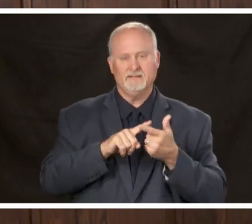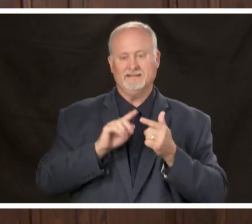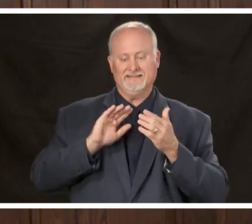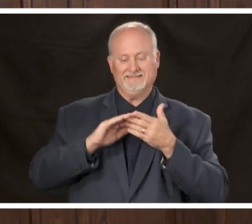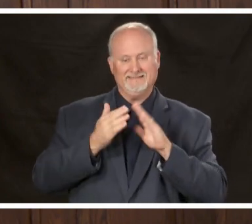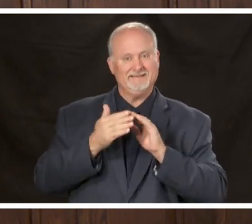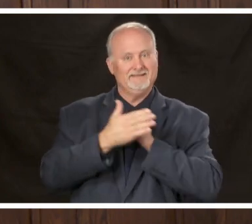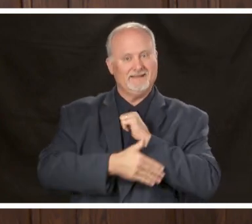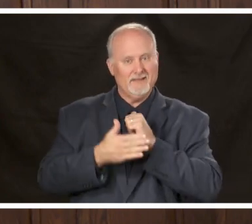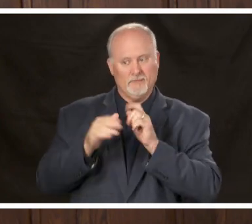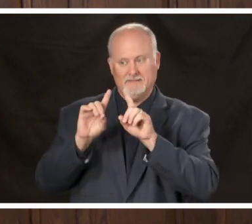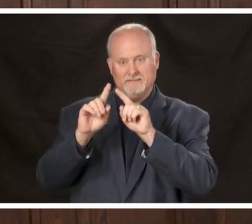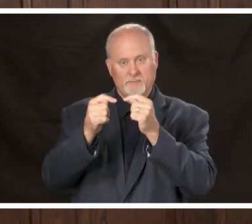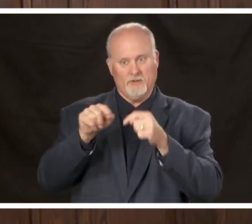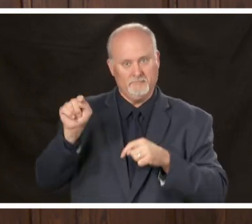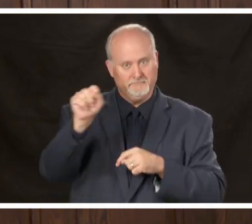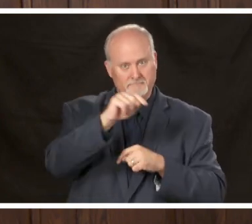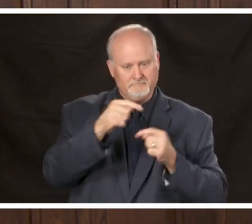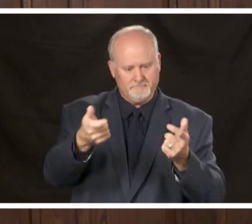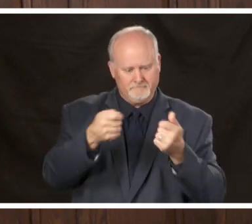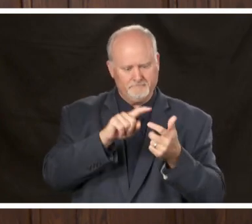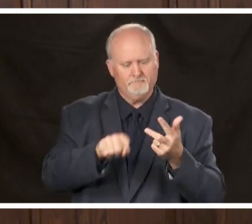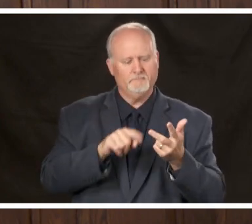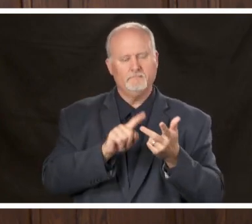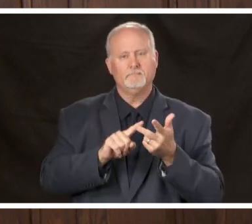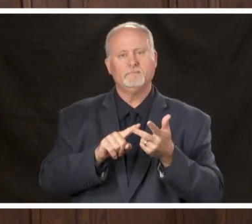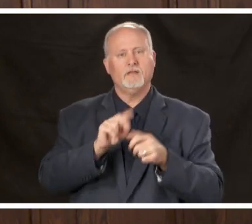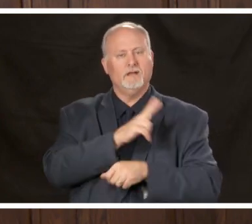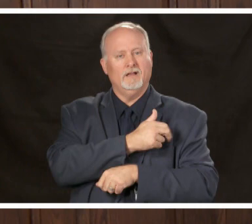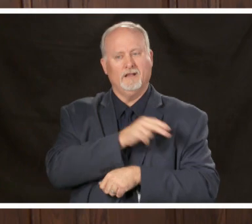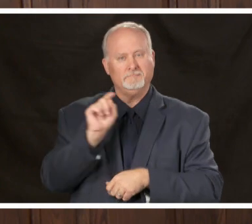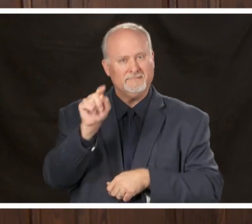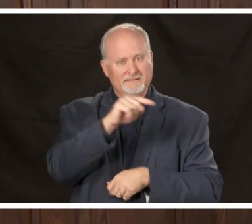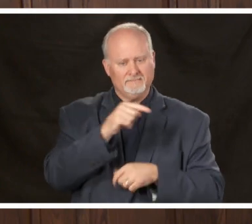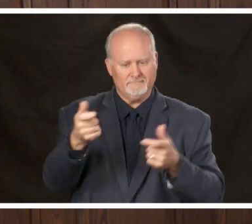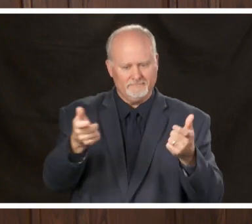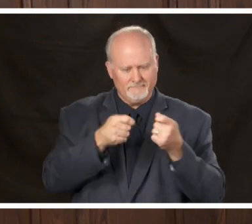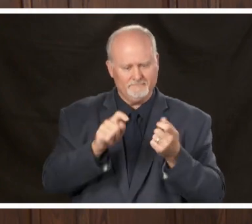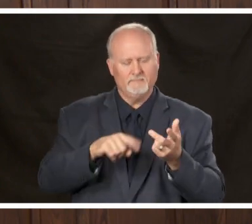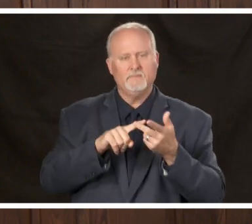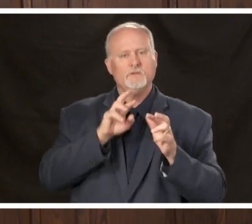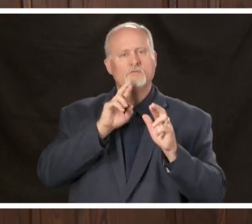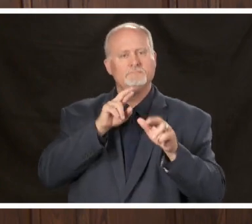government departments medical facilities response agencies Corrections